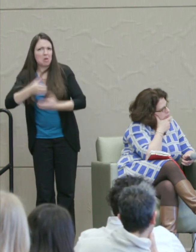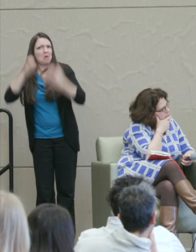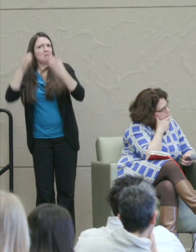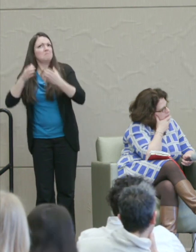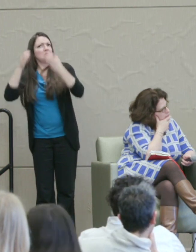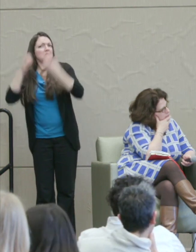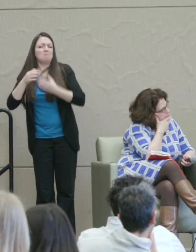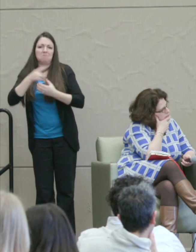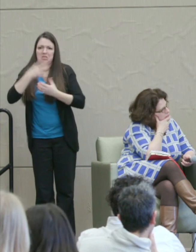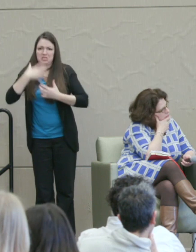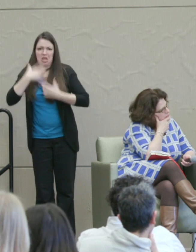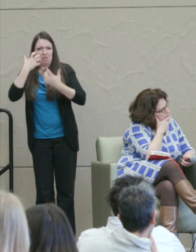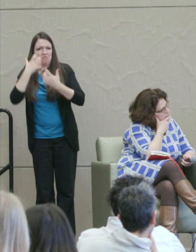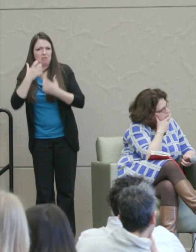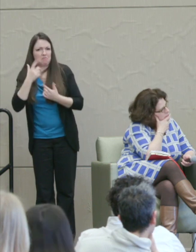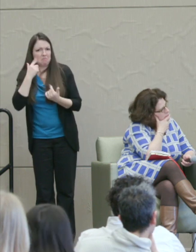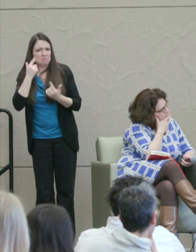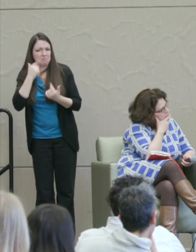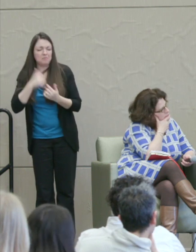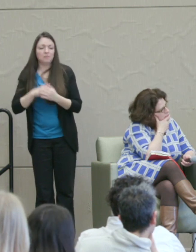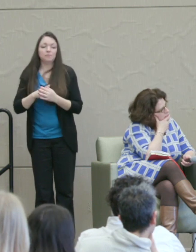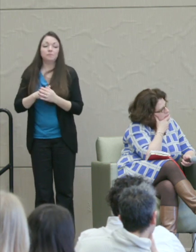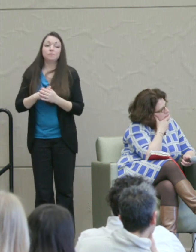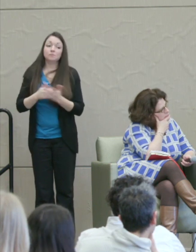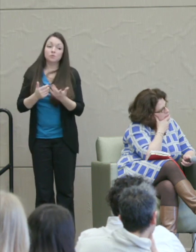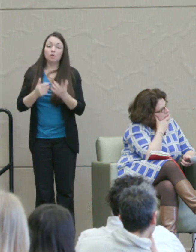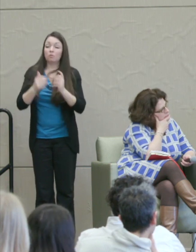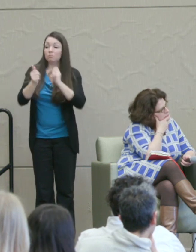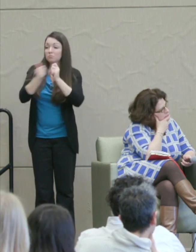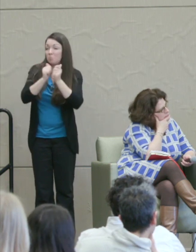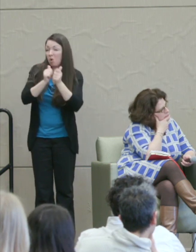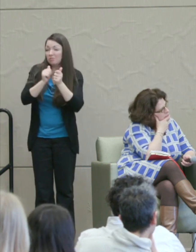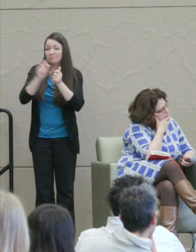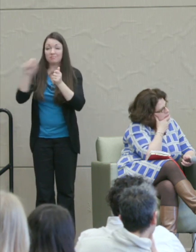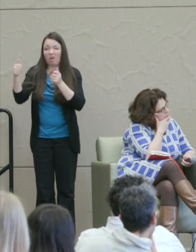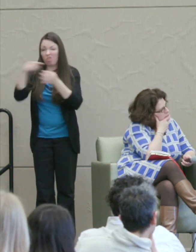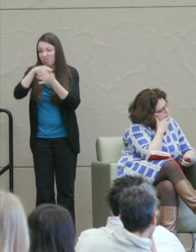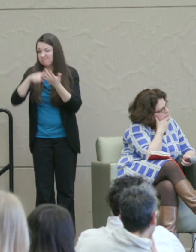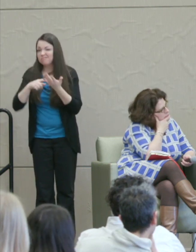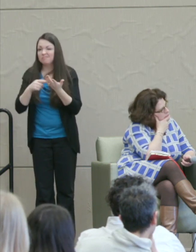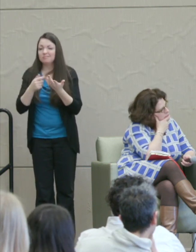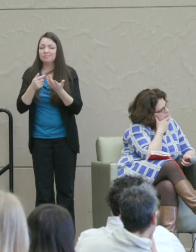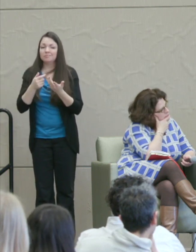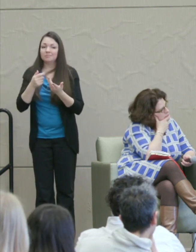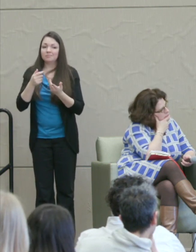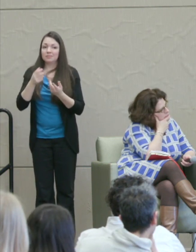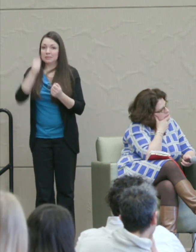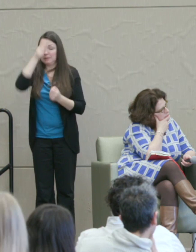So in sports and in lots of other places manly anger is strongly encouraged.